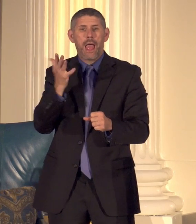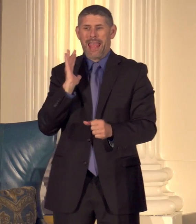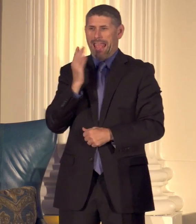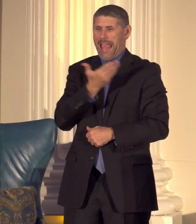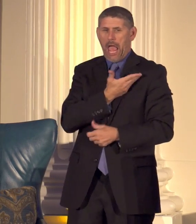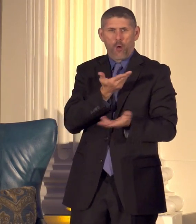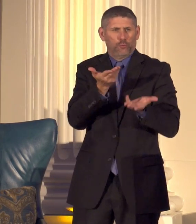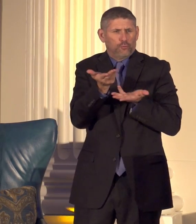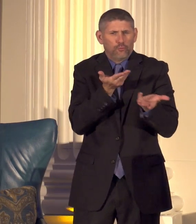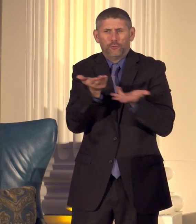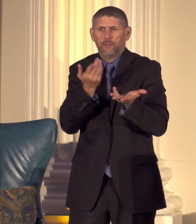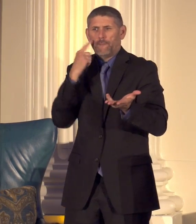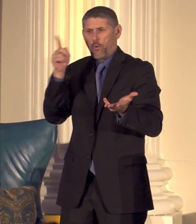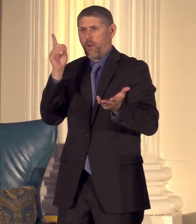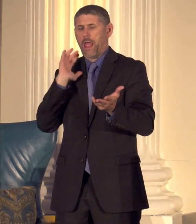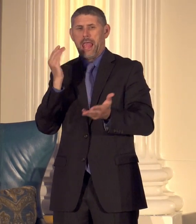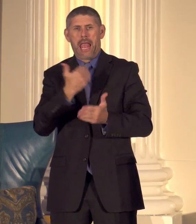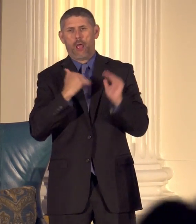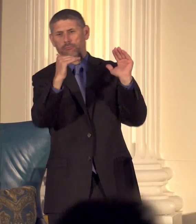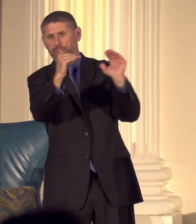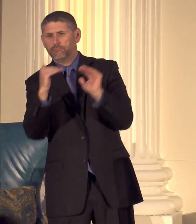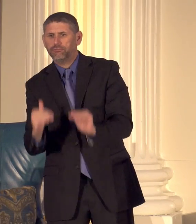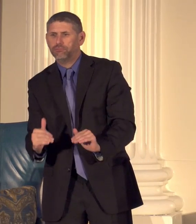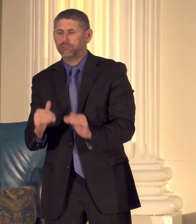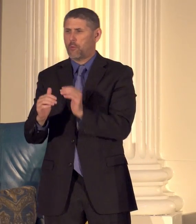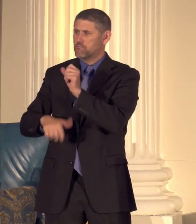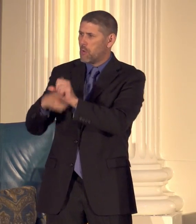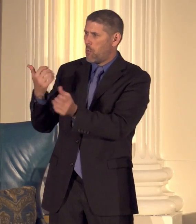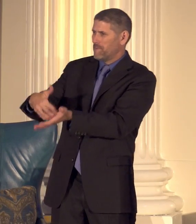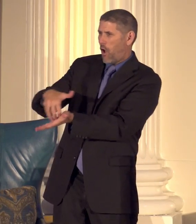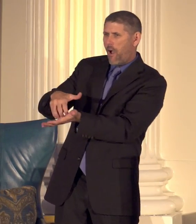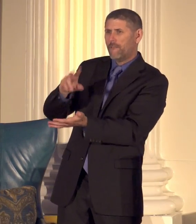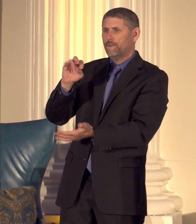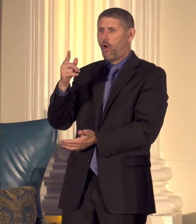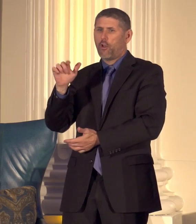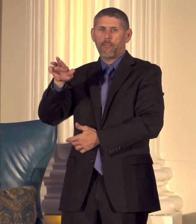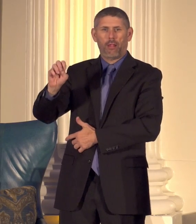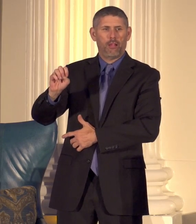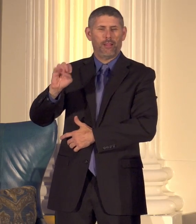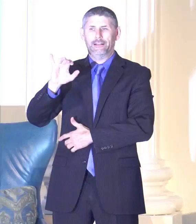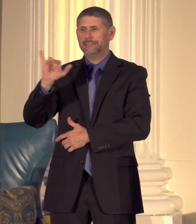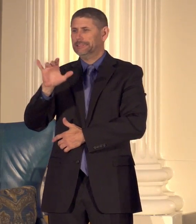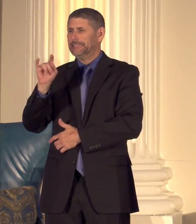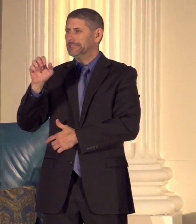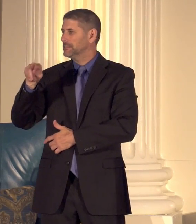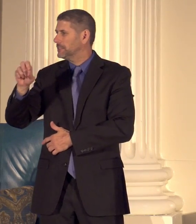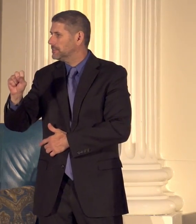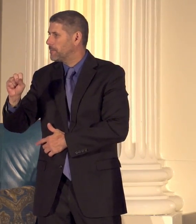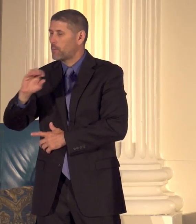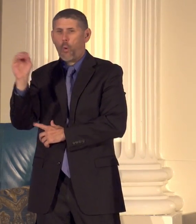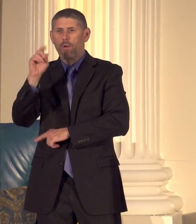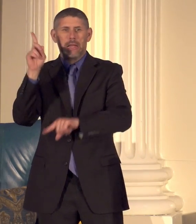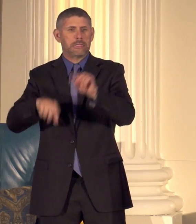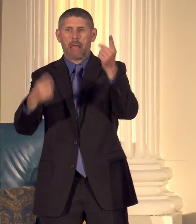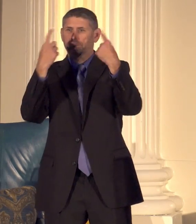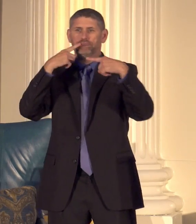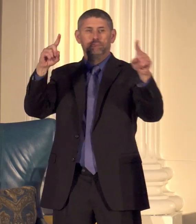most vulnerable citizens Oregon cannot reach its potential unless each of us